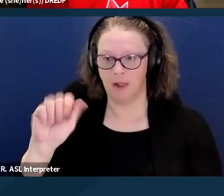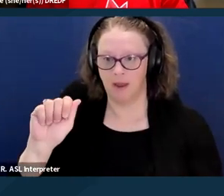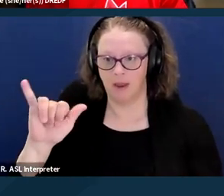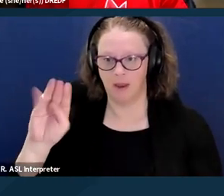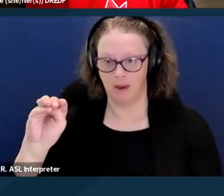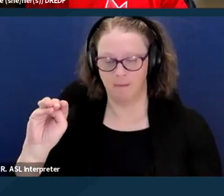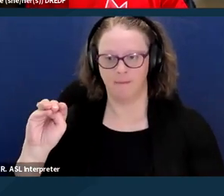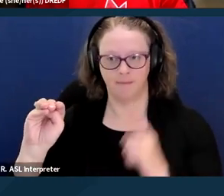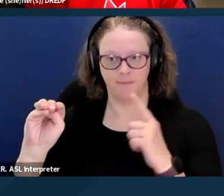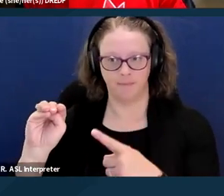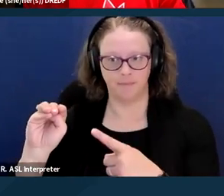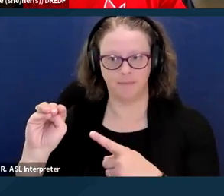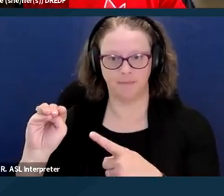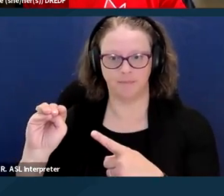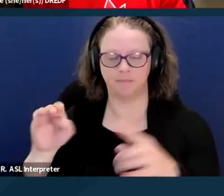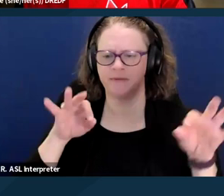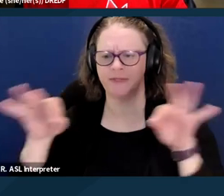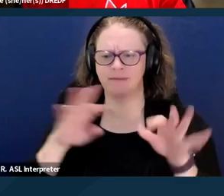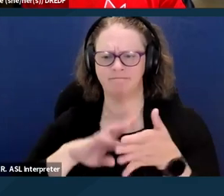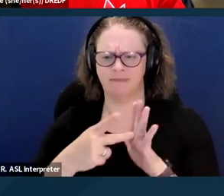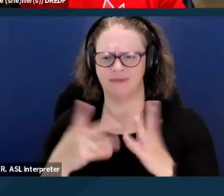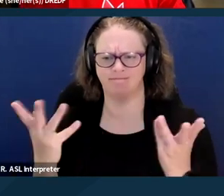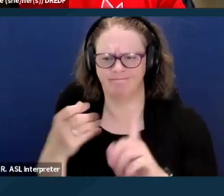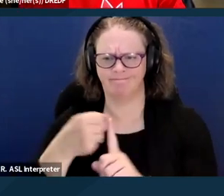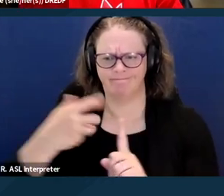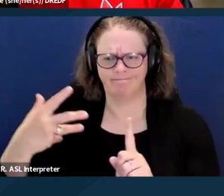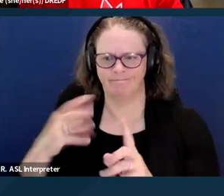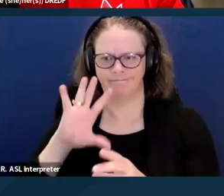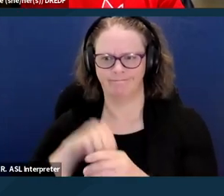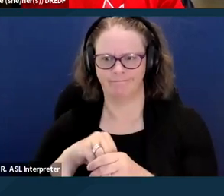the explaining what it is, giving an overview of it,